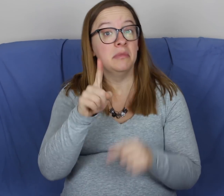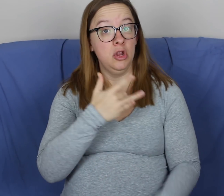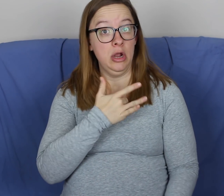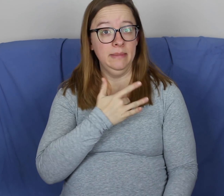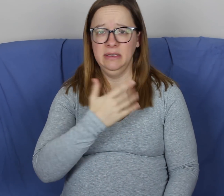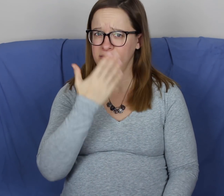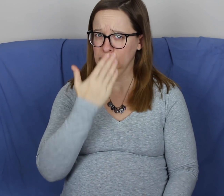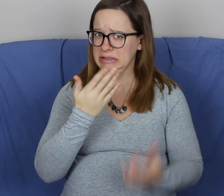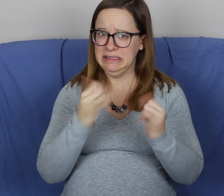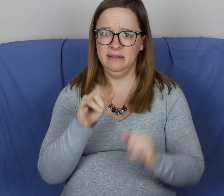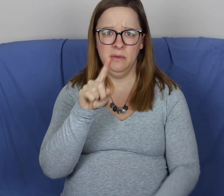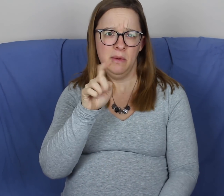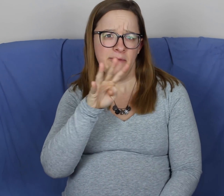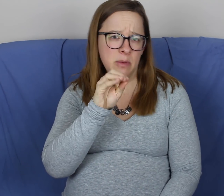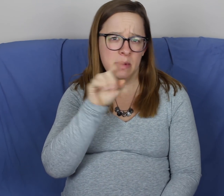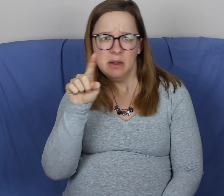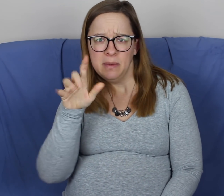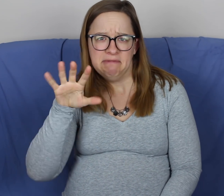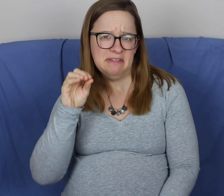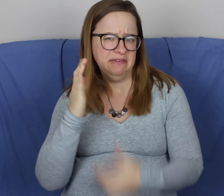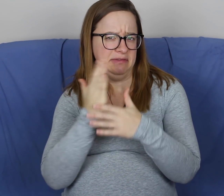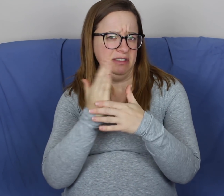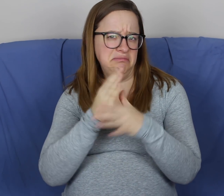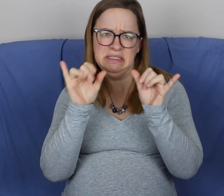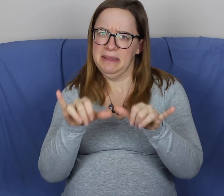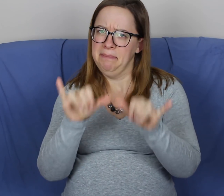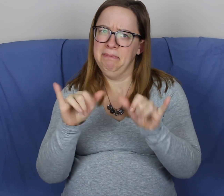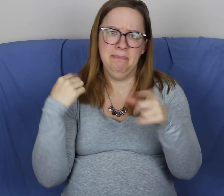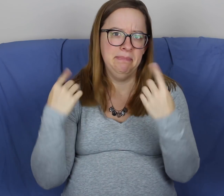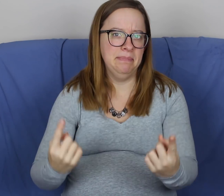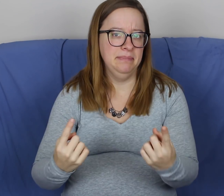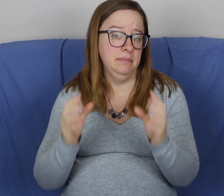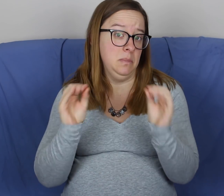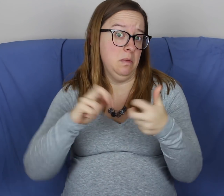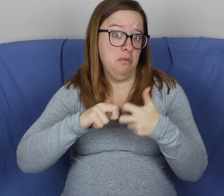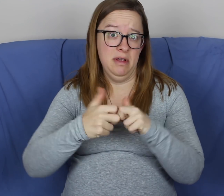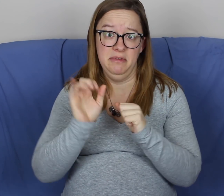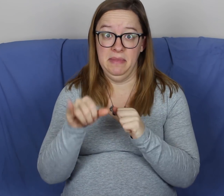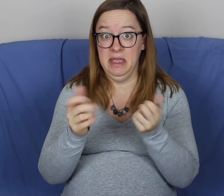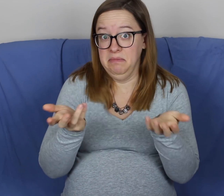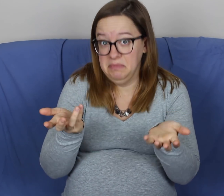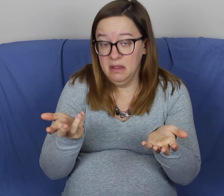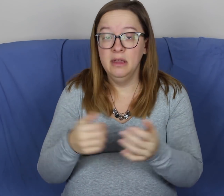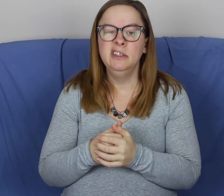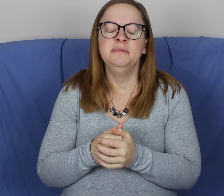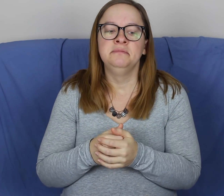But the heartbeat was still good. Still 140s, 150s, same as it always has been. So that was no issue.